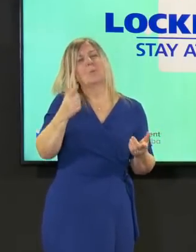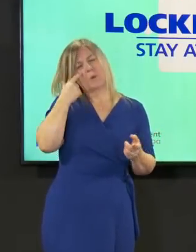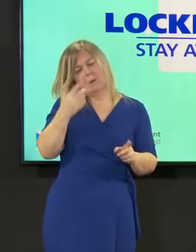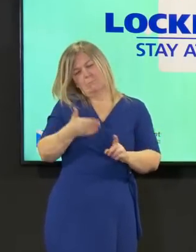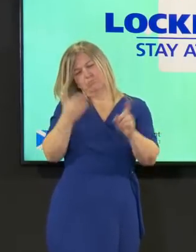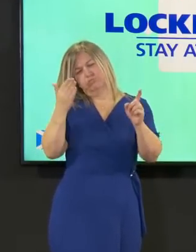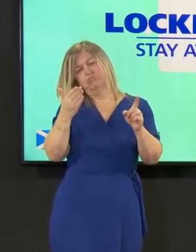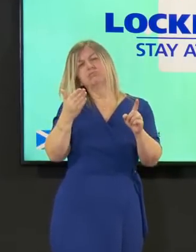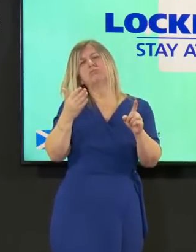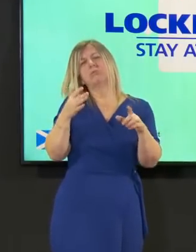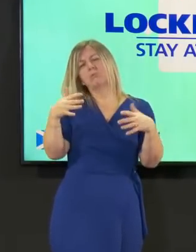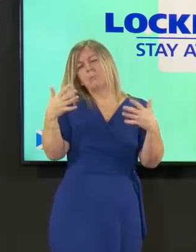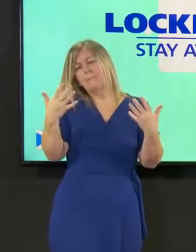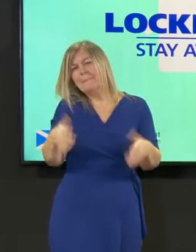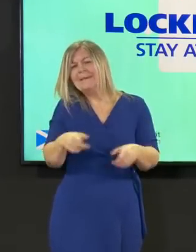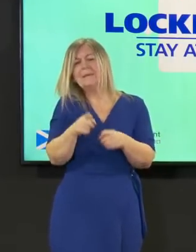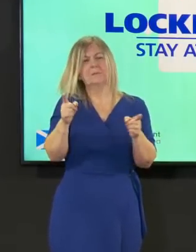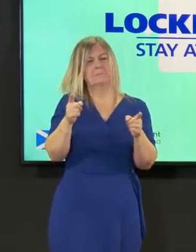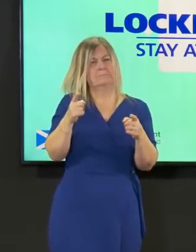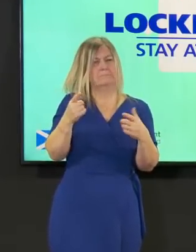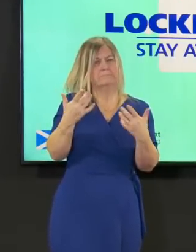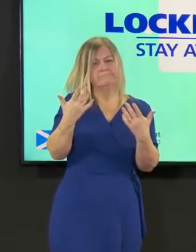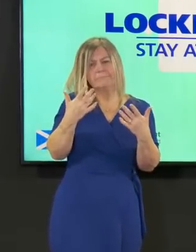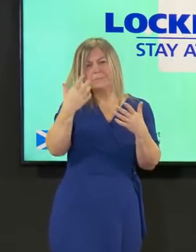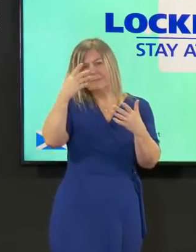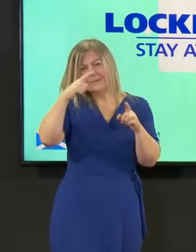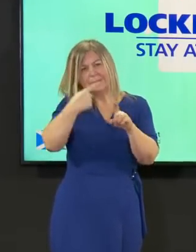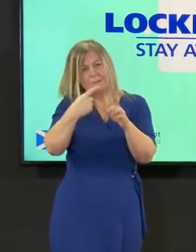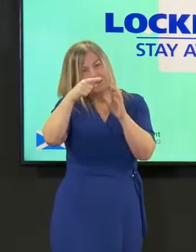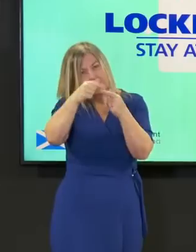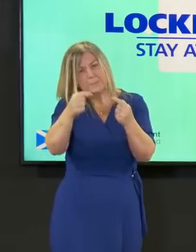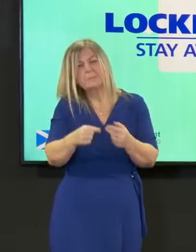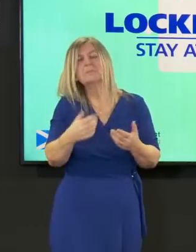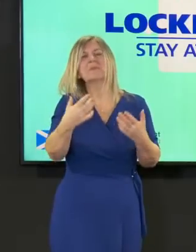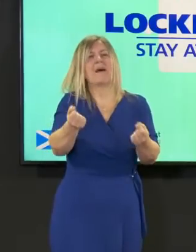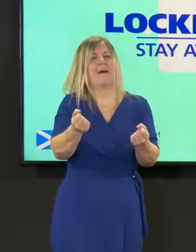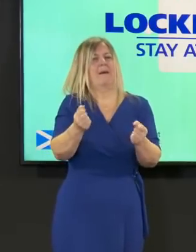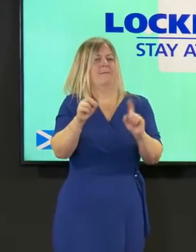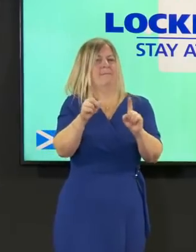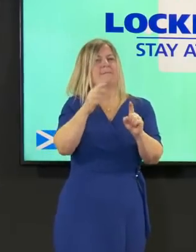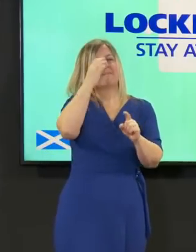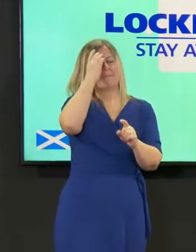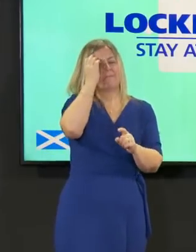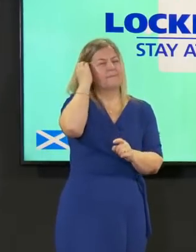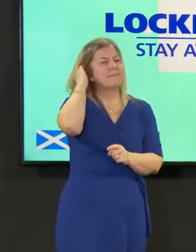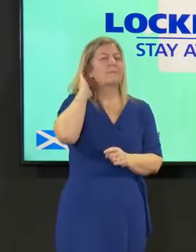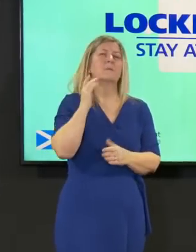transmission through the isolation self-isolation of those individuals but the other detail of the